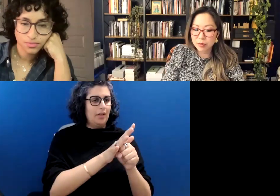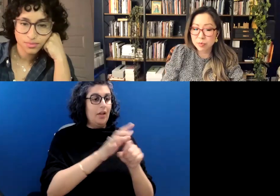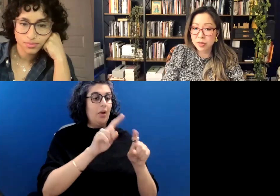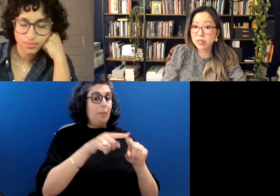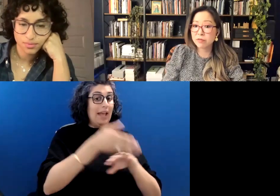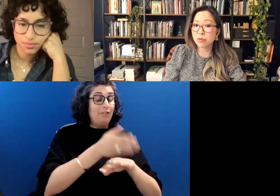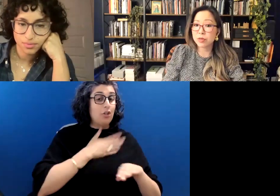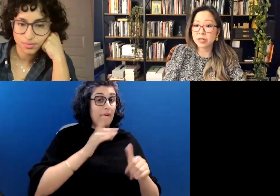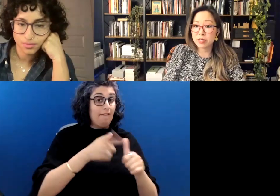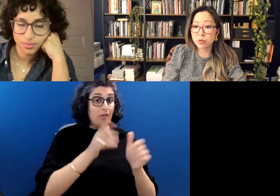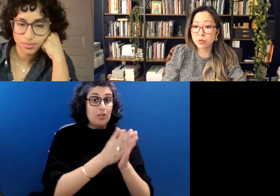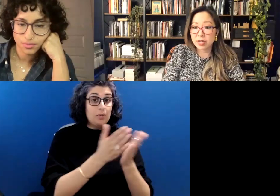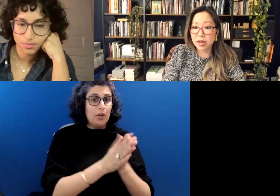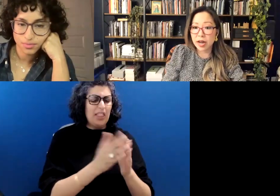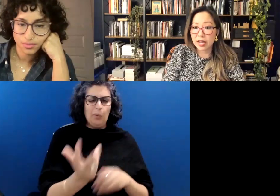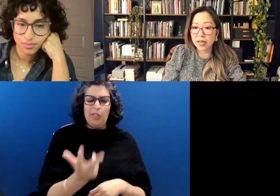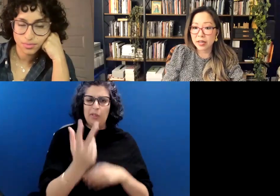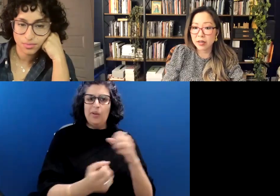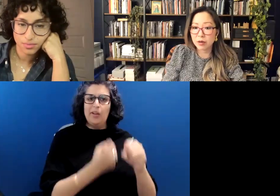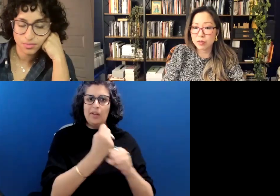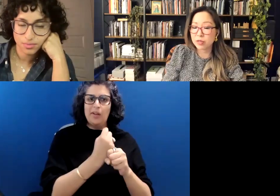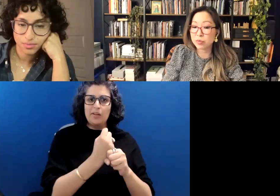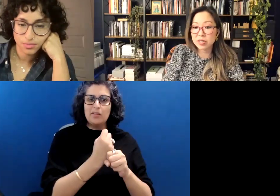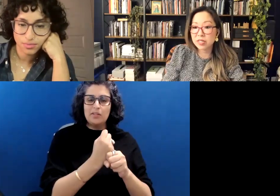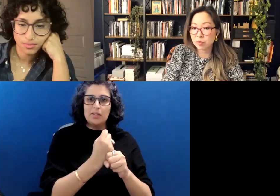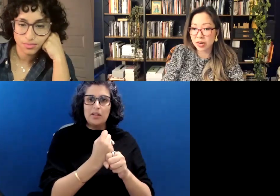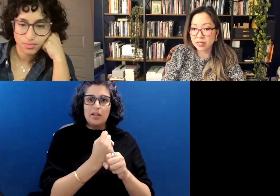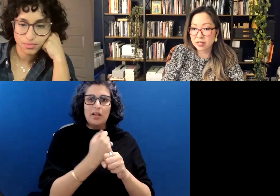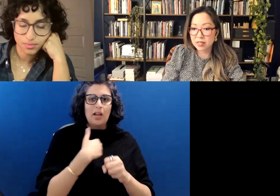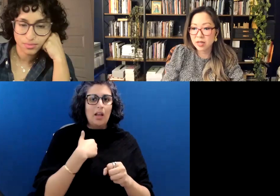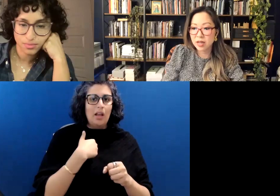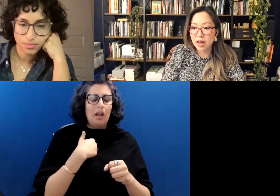was a period of three years when I was completely depressed.